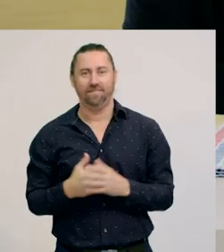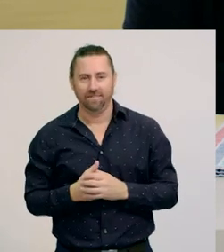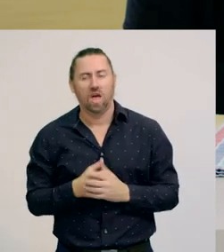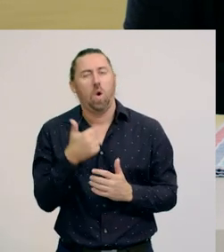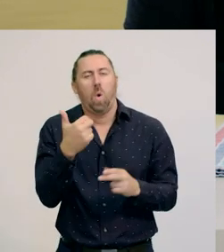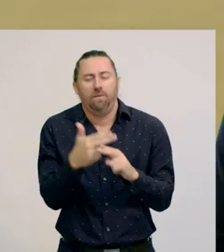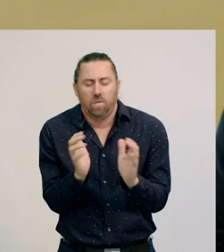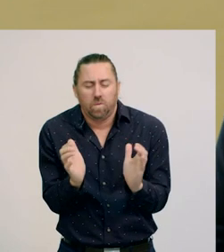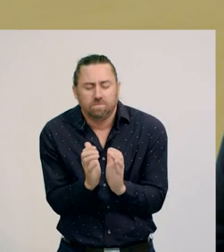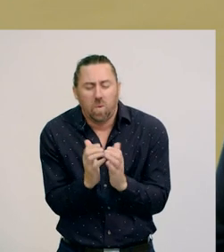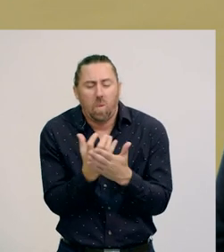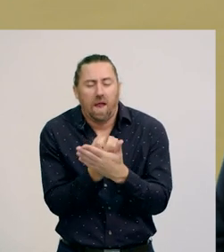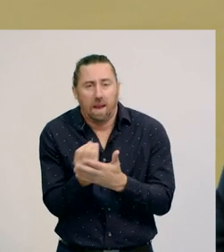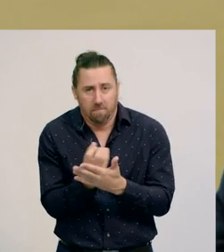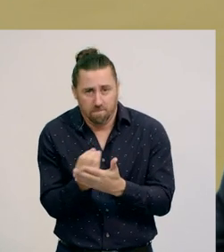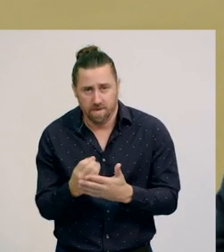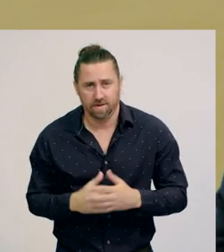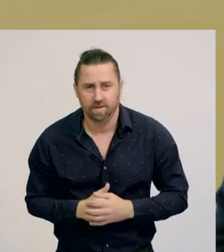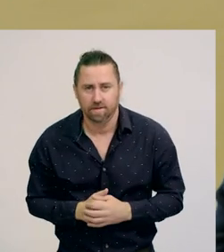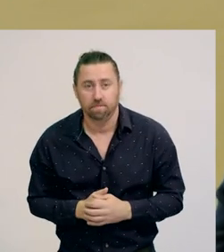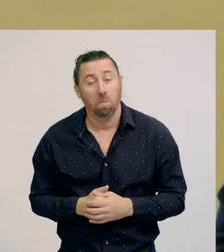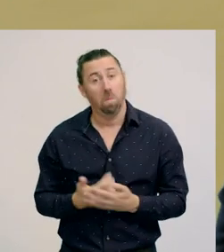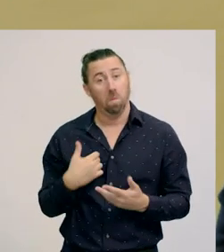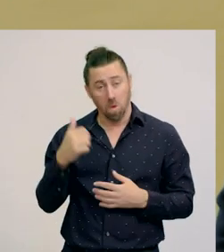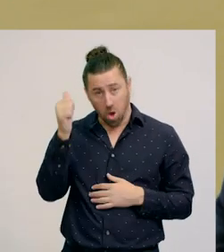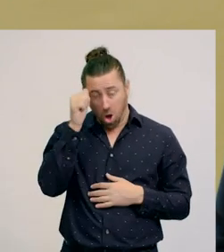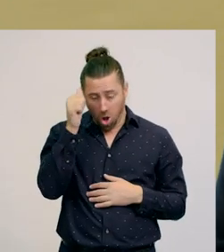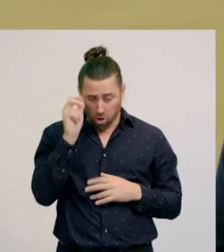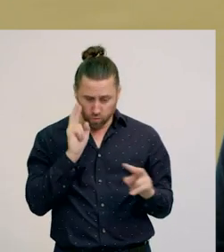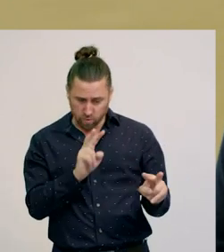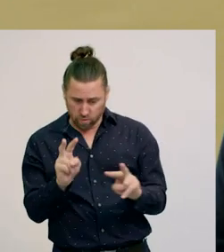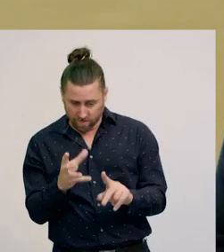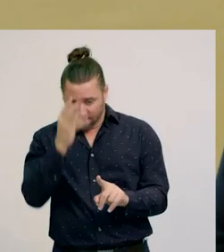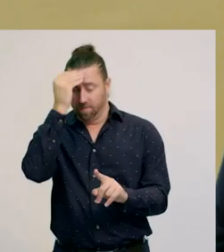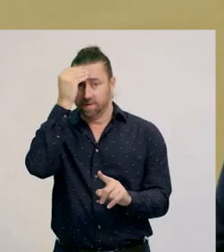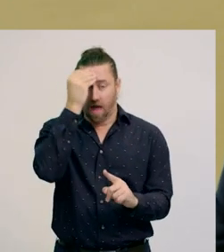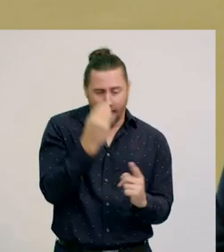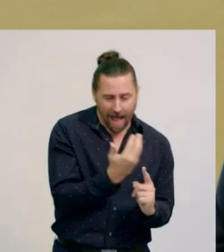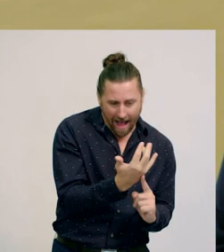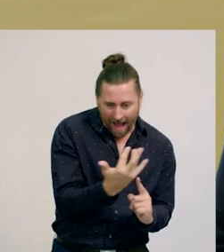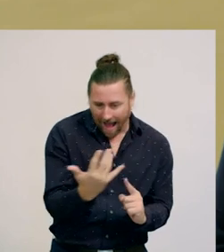We have also learnt that both subitising and counting can be done when we want to know